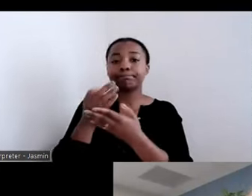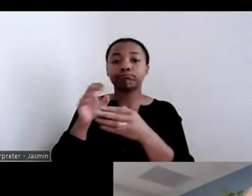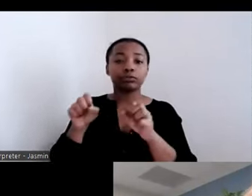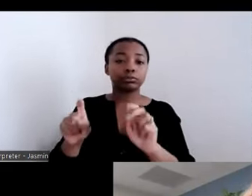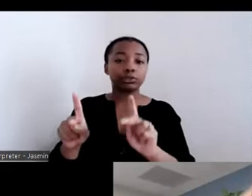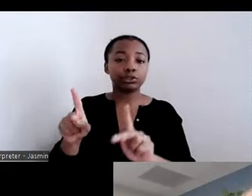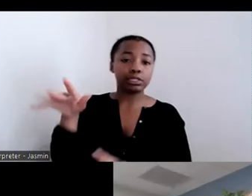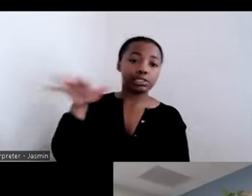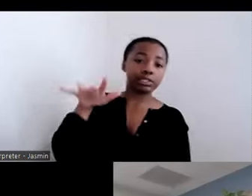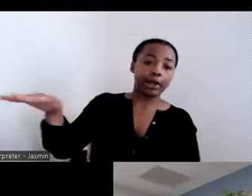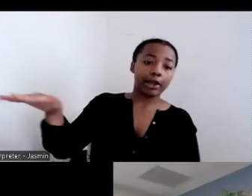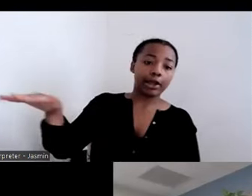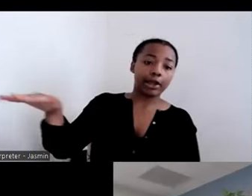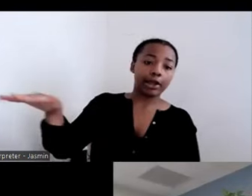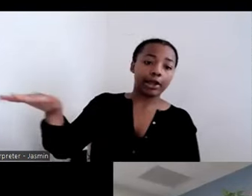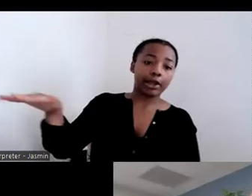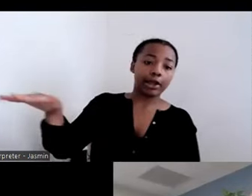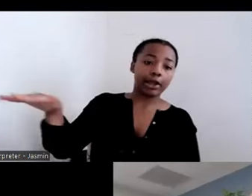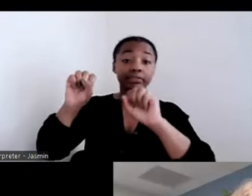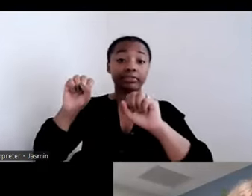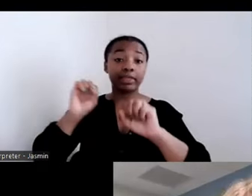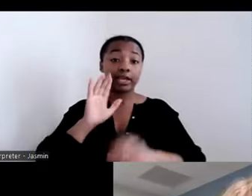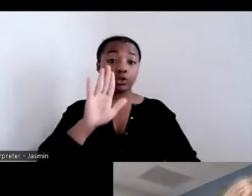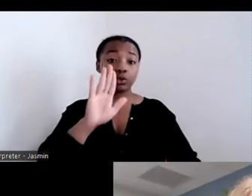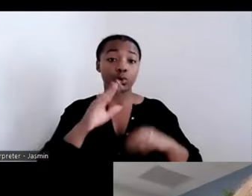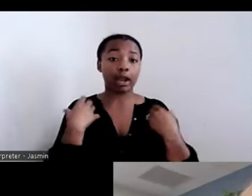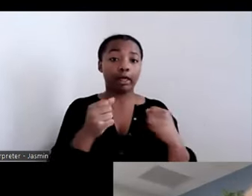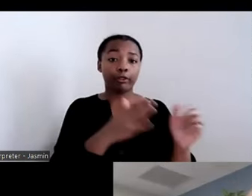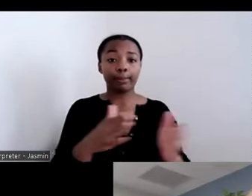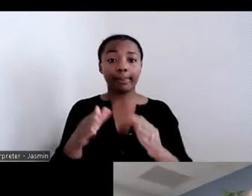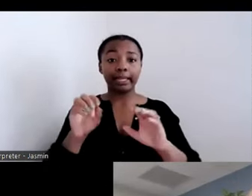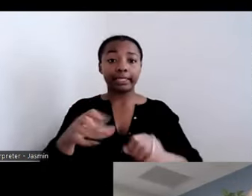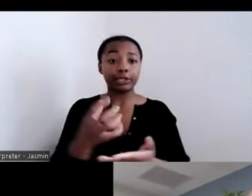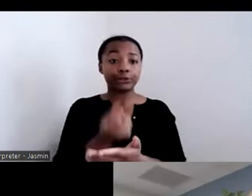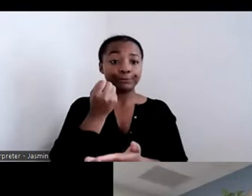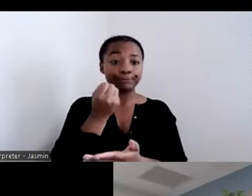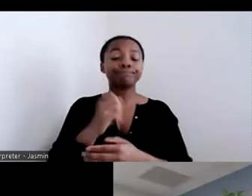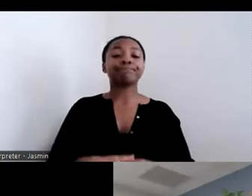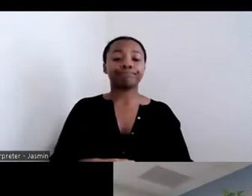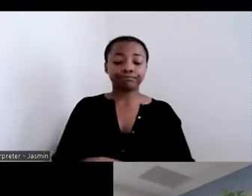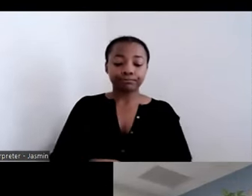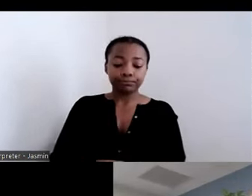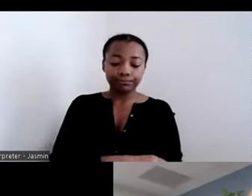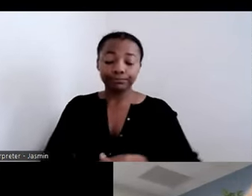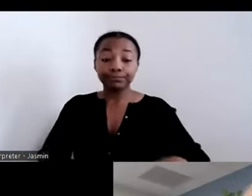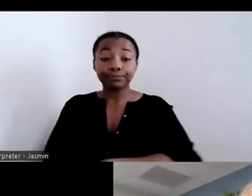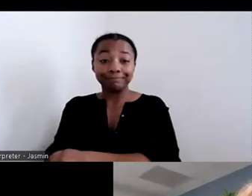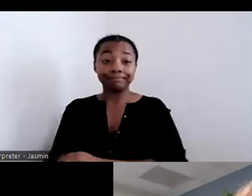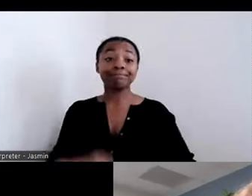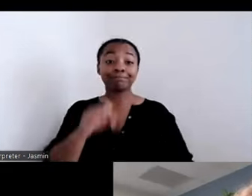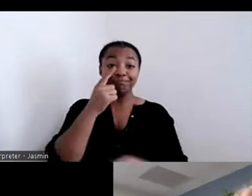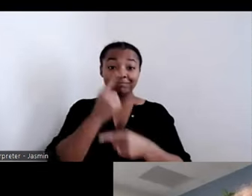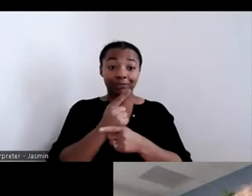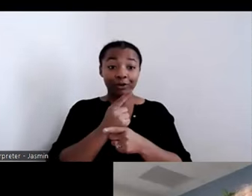This is where the rubber hits the road and how do you pay for it. For